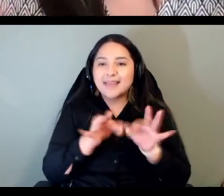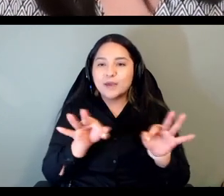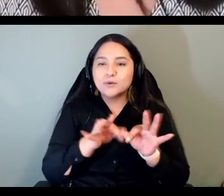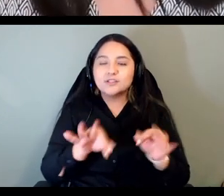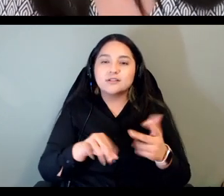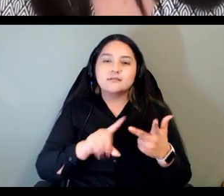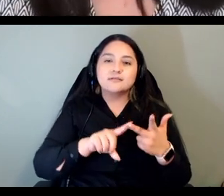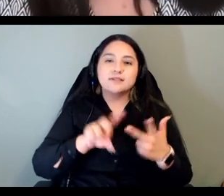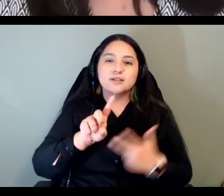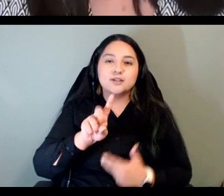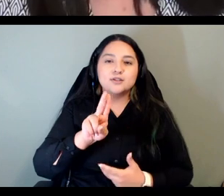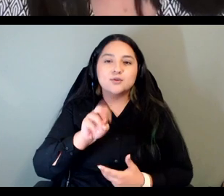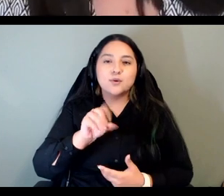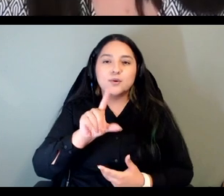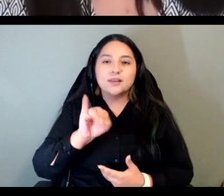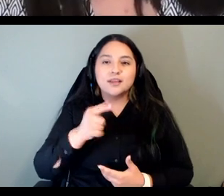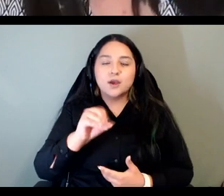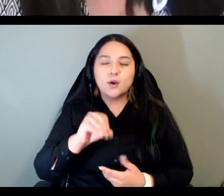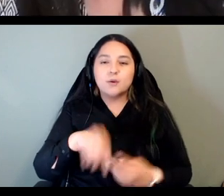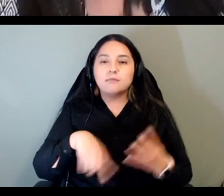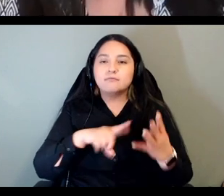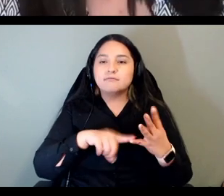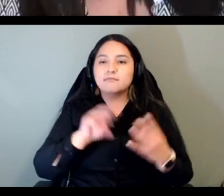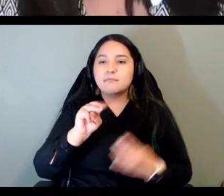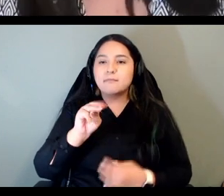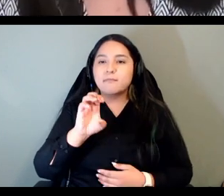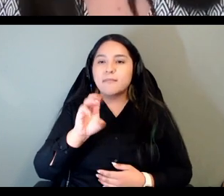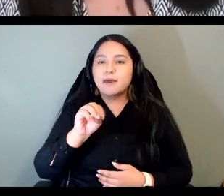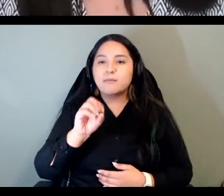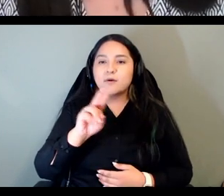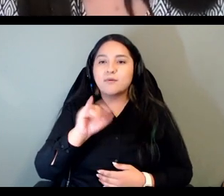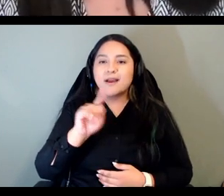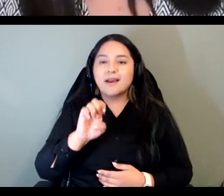there's lots of them out there and all of them have different types of features there's